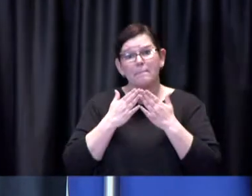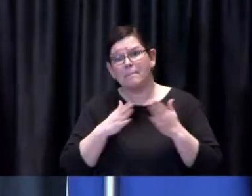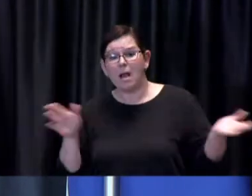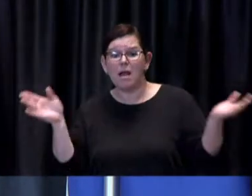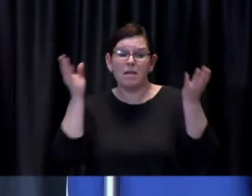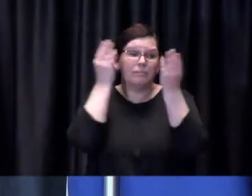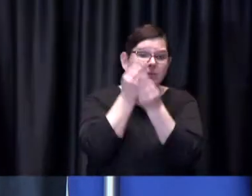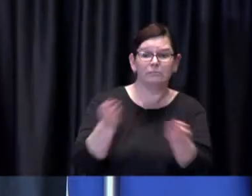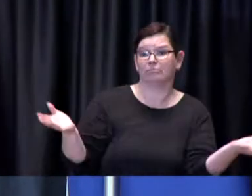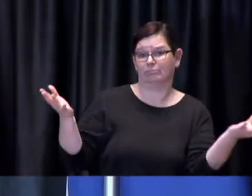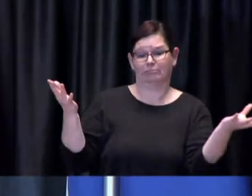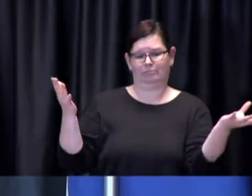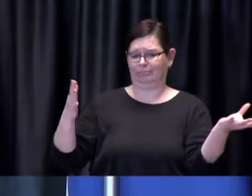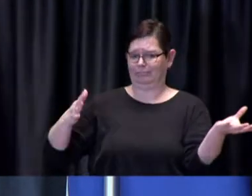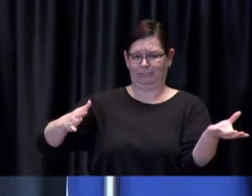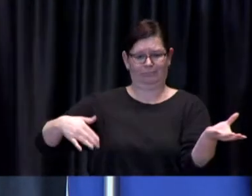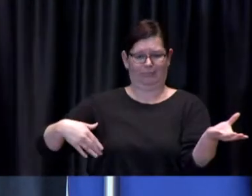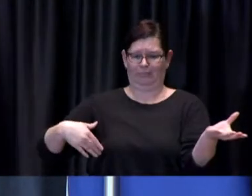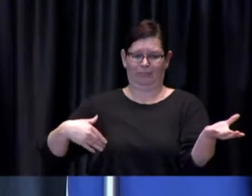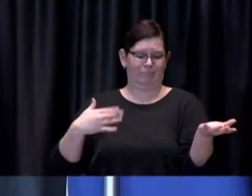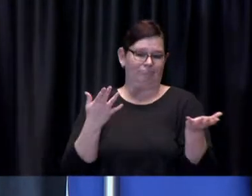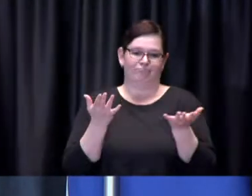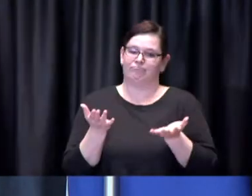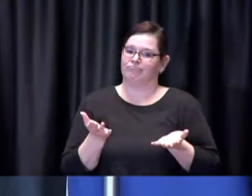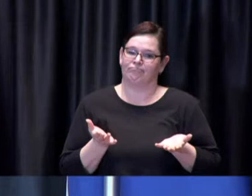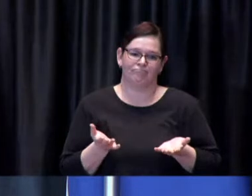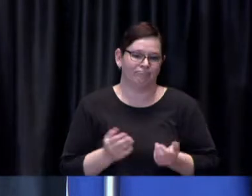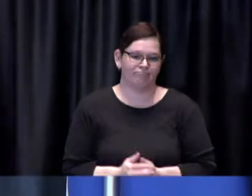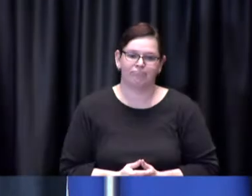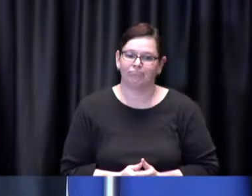uh there are many moving parts when it comes to those kinds of decisions